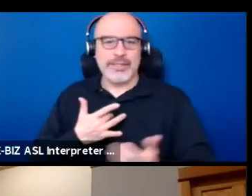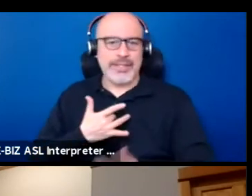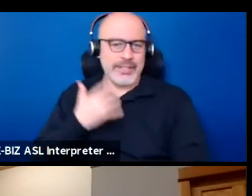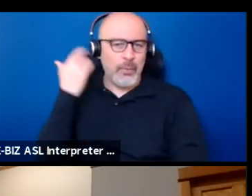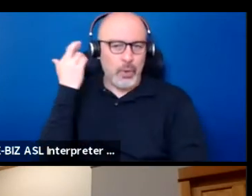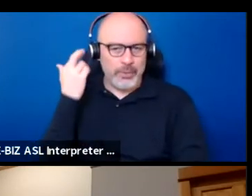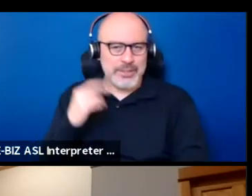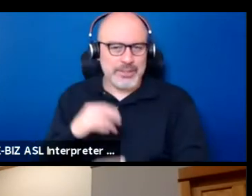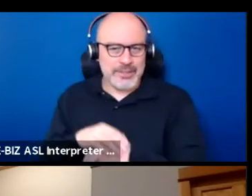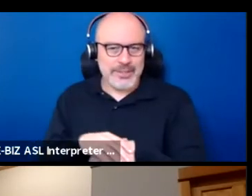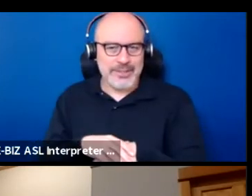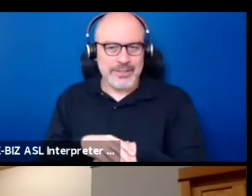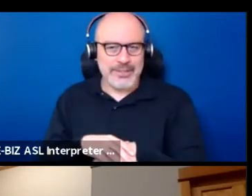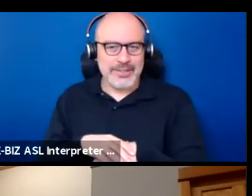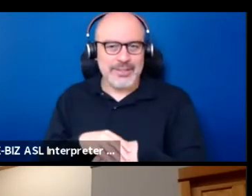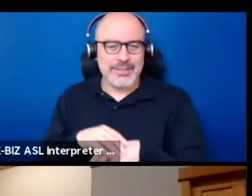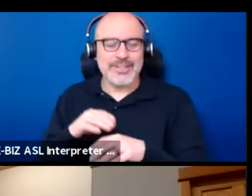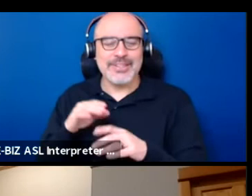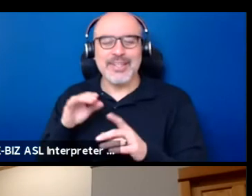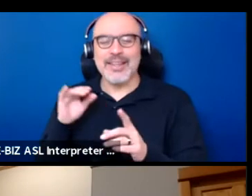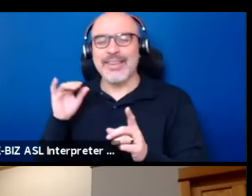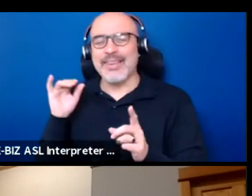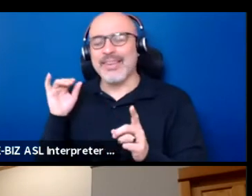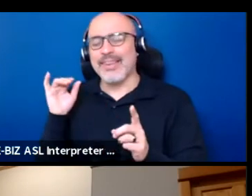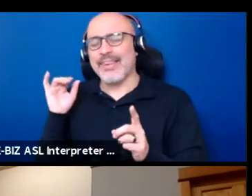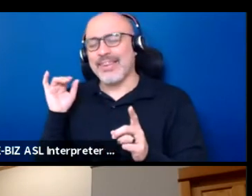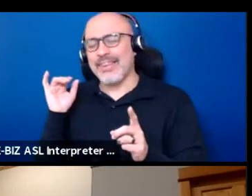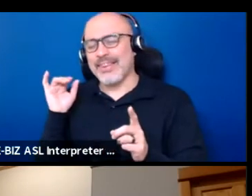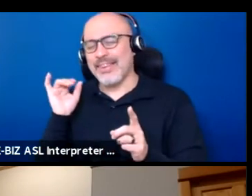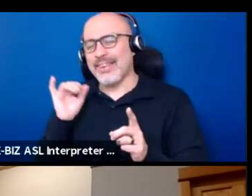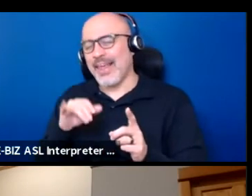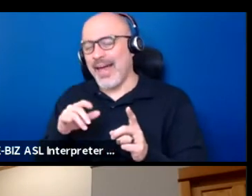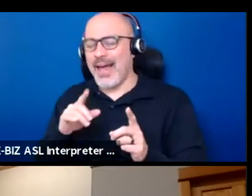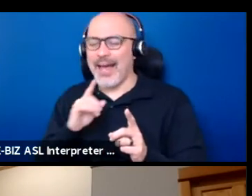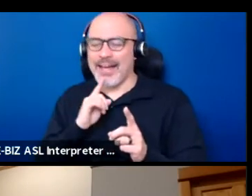So that's a very Indian sensibility